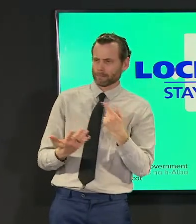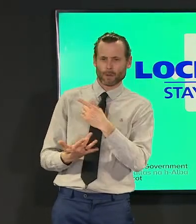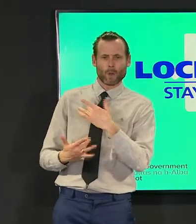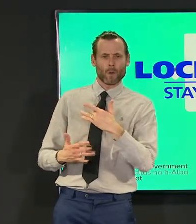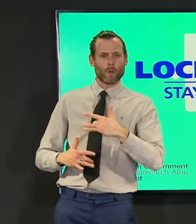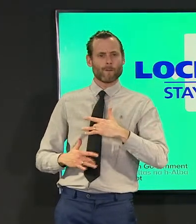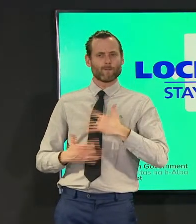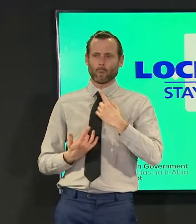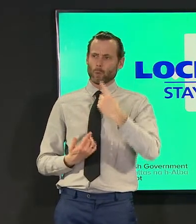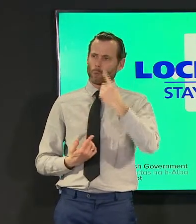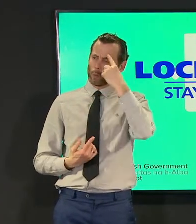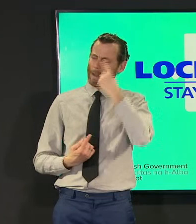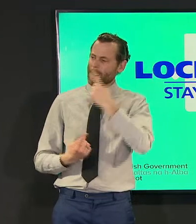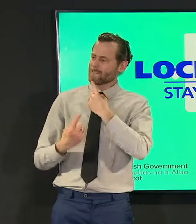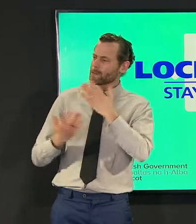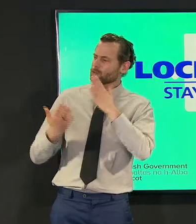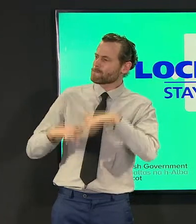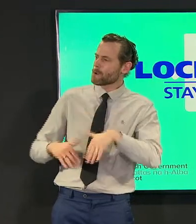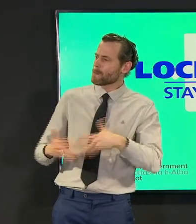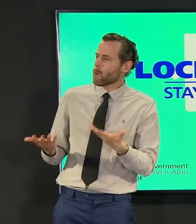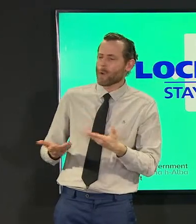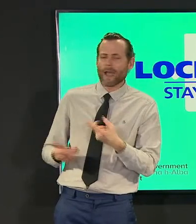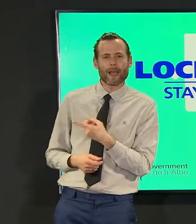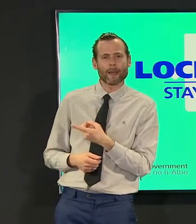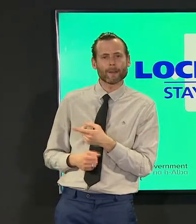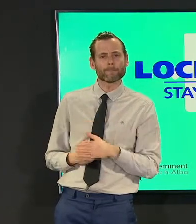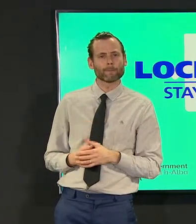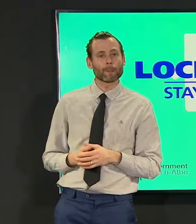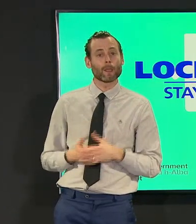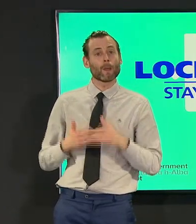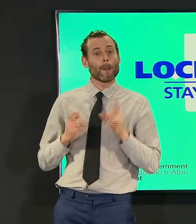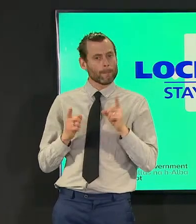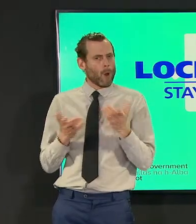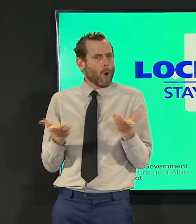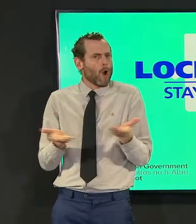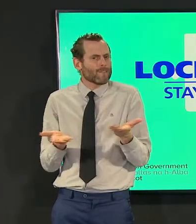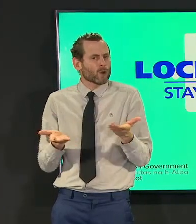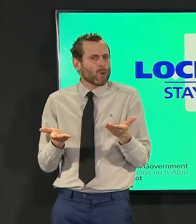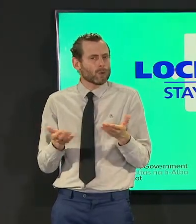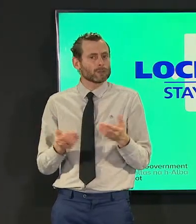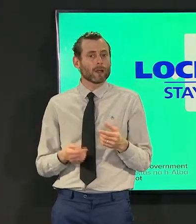but none of this denies a fact of course that there are different political perspectives